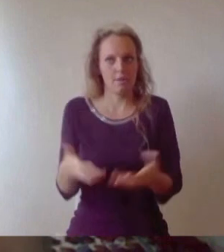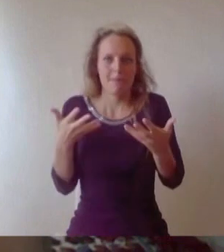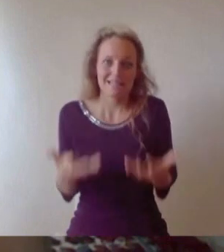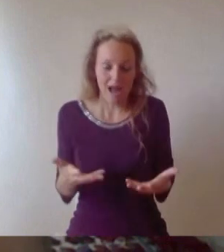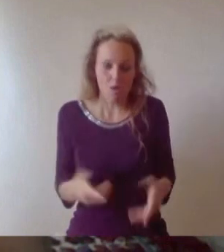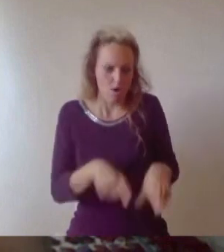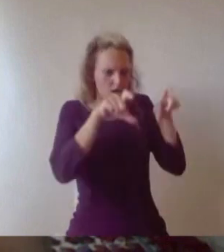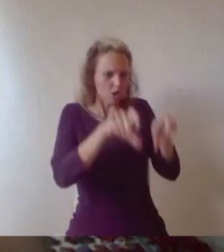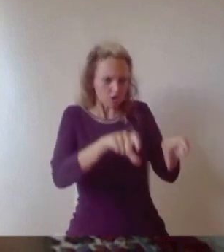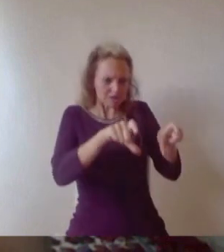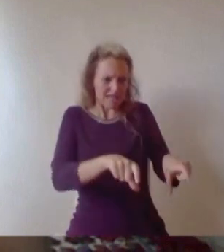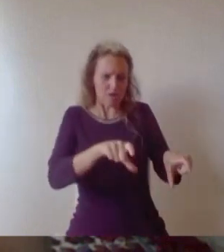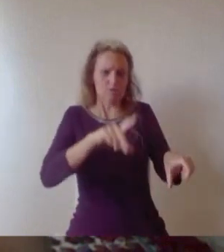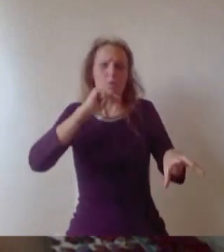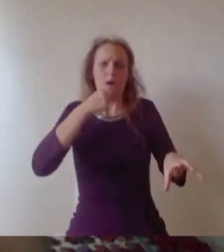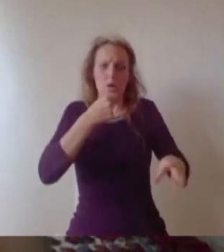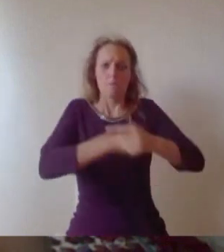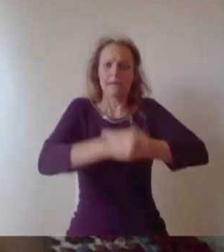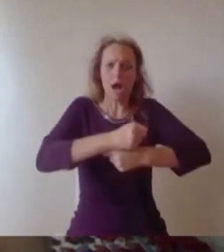able to enjoy the remaining Summer months